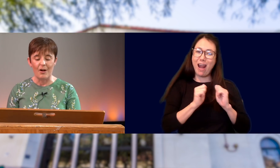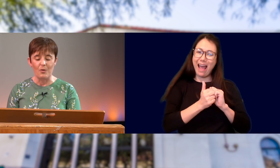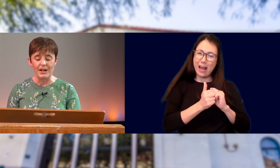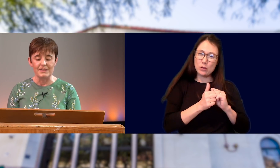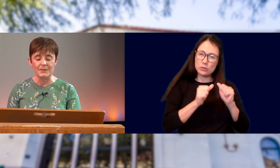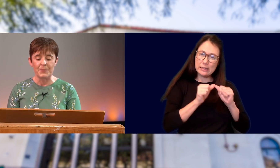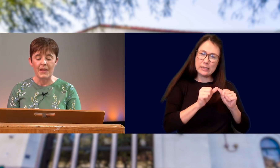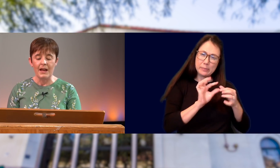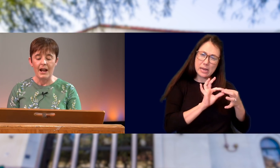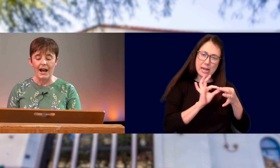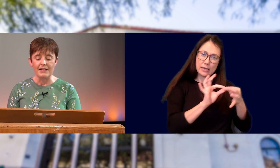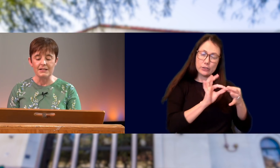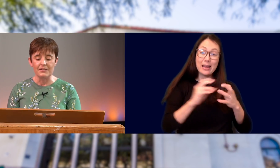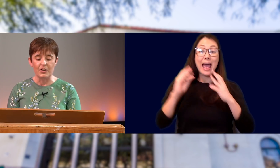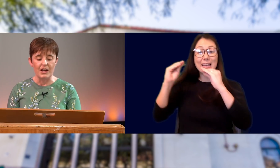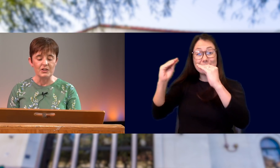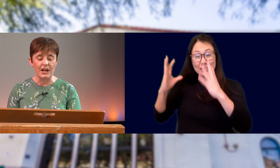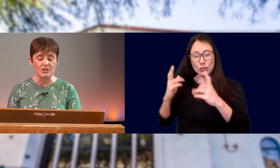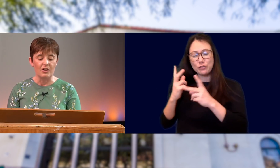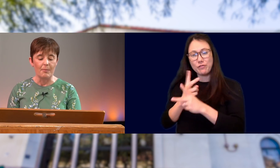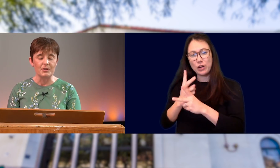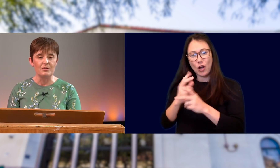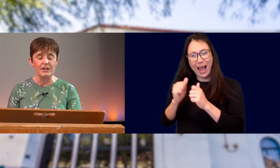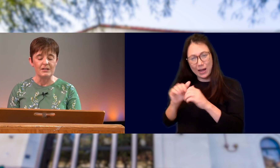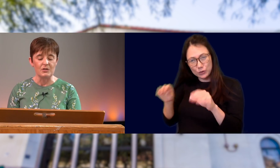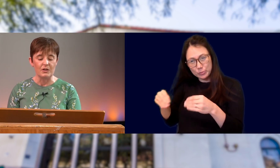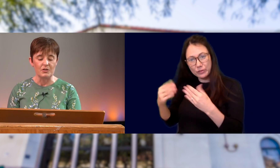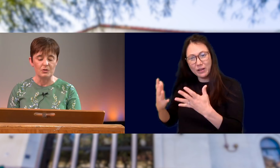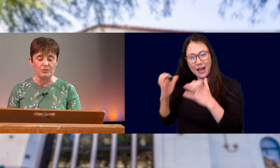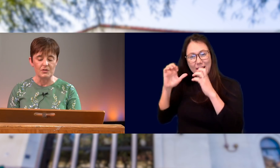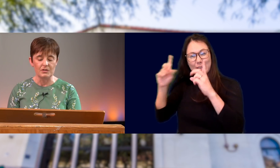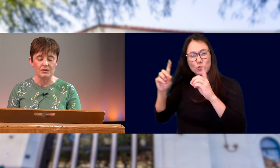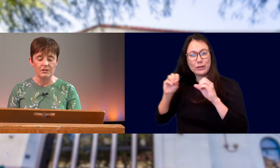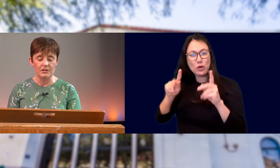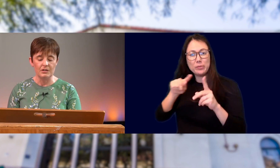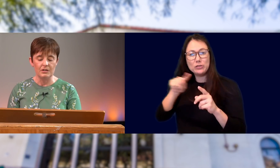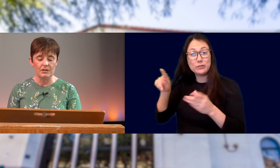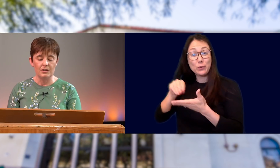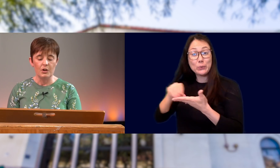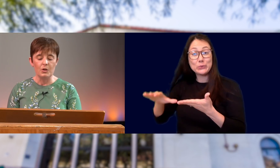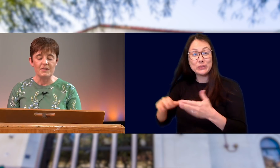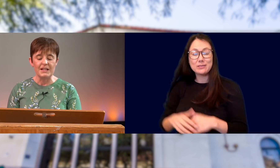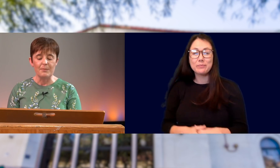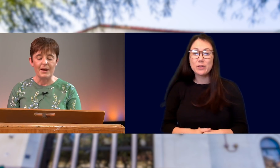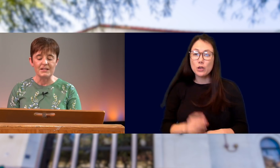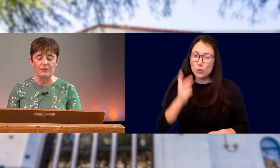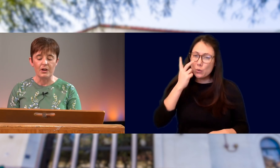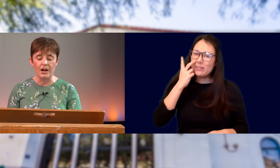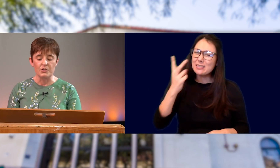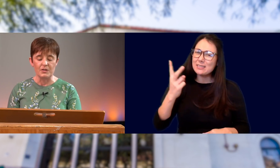OUT HOW TO DELIVER EDUCATIONAL OPPORTUNITIES TO THEIR STUDENTS. YOU HAVE SEEN THE BEST OF WHAT OUR